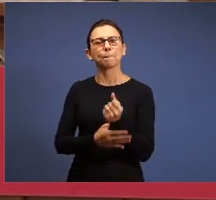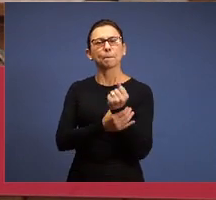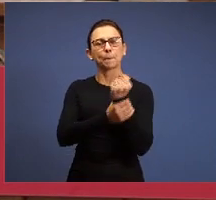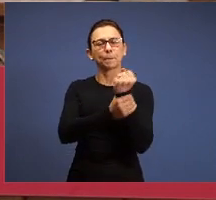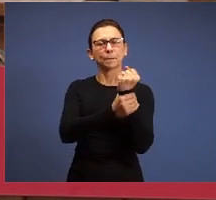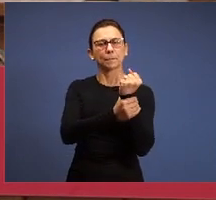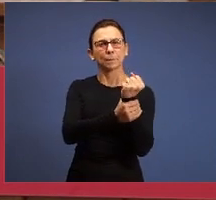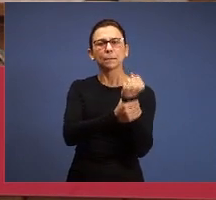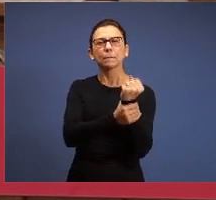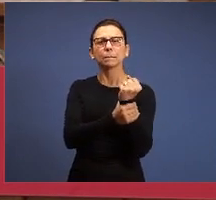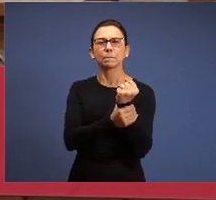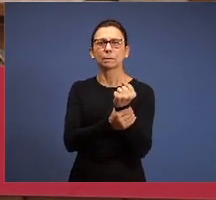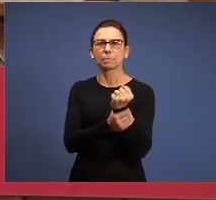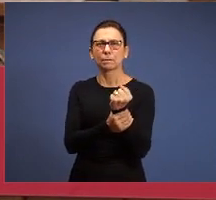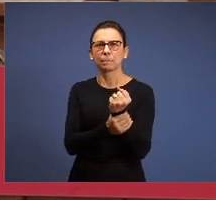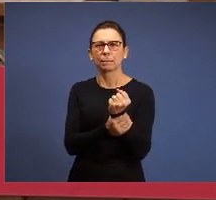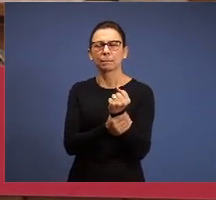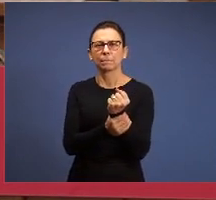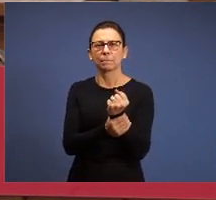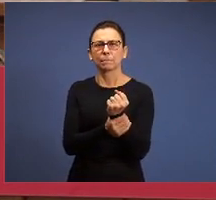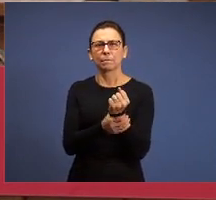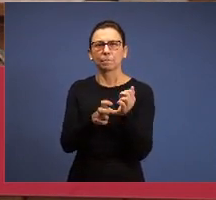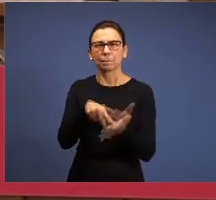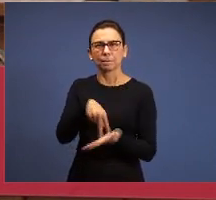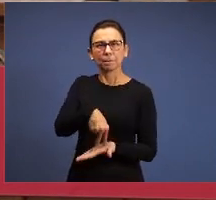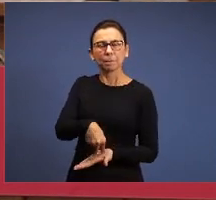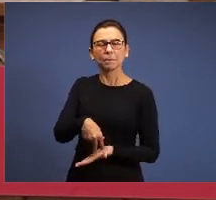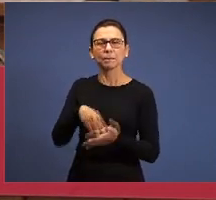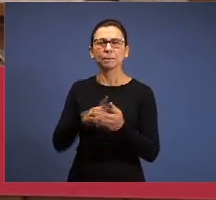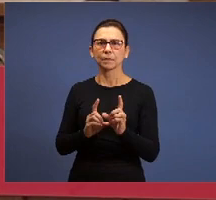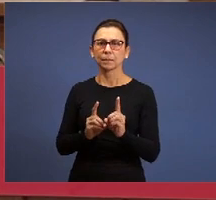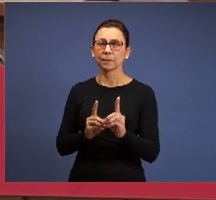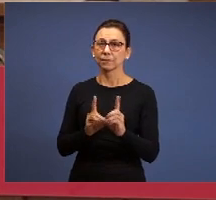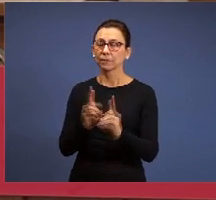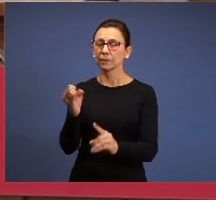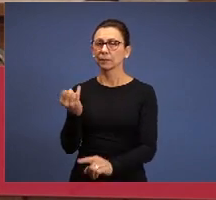on her doctrine, which is very important,